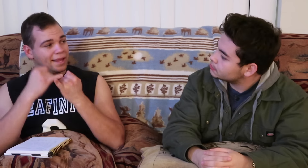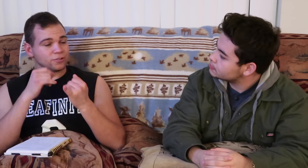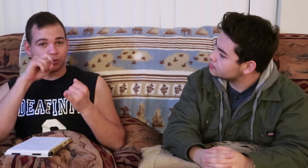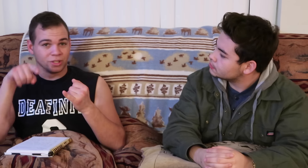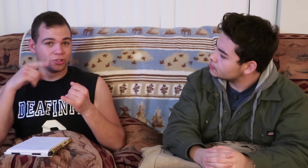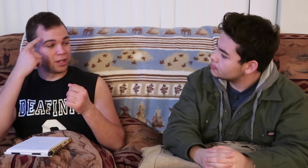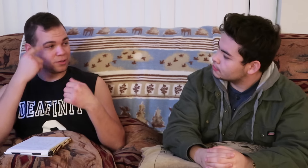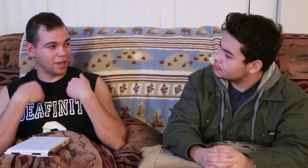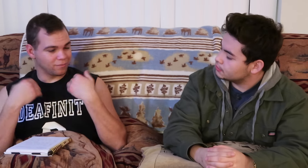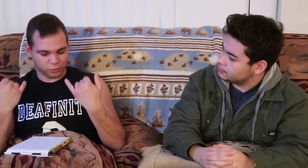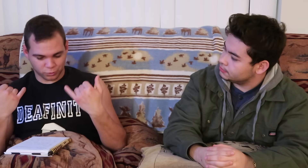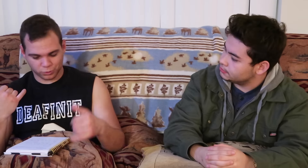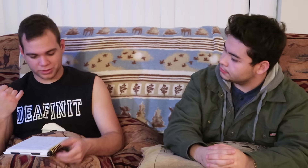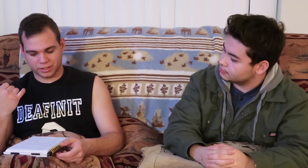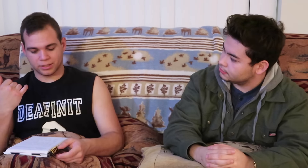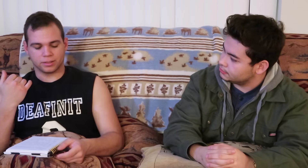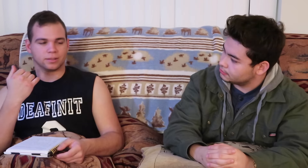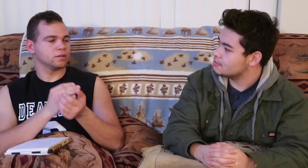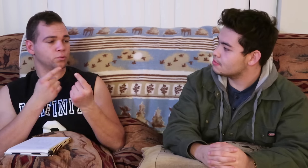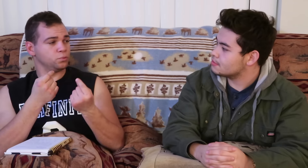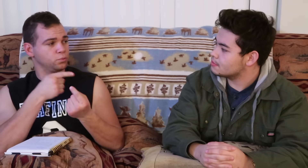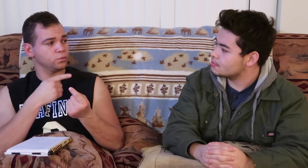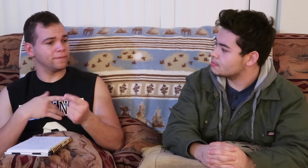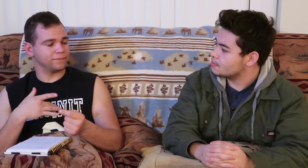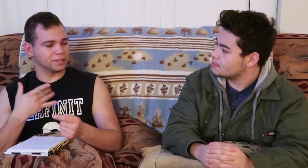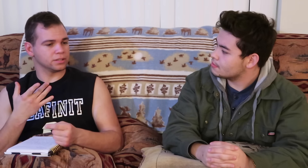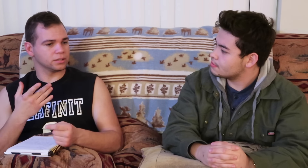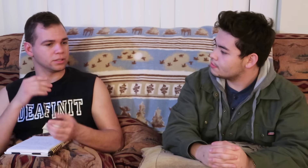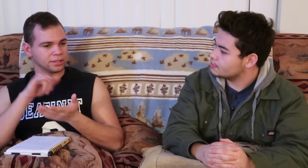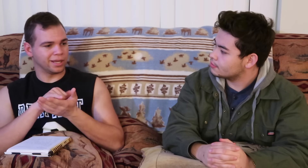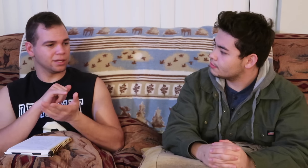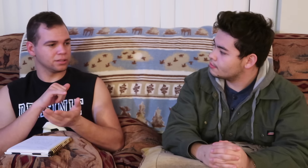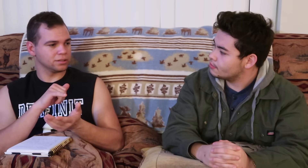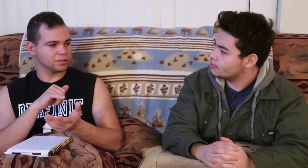last question i think i have for today, do you feel that